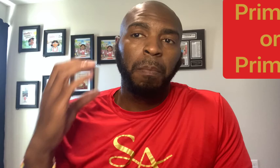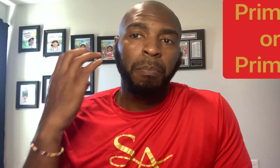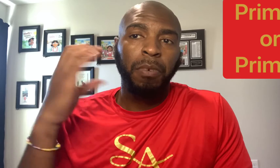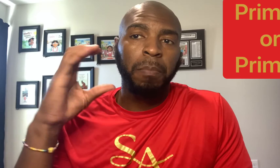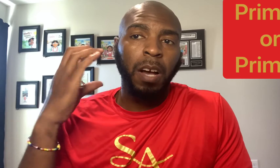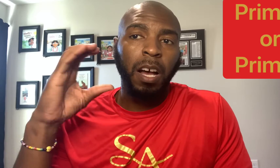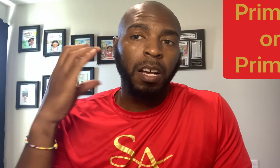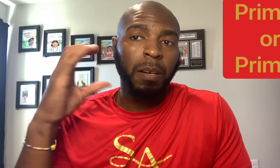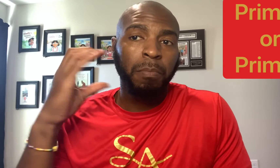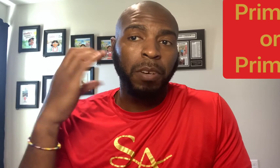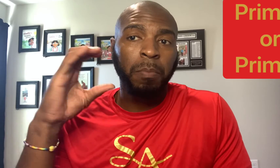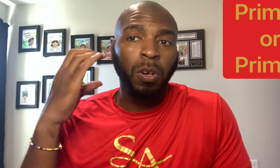Prima, primo.